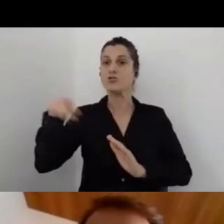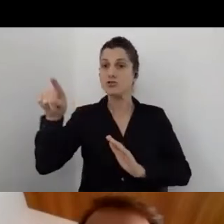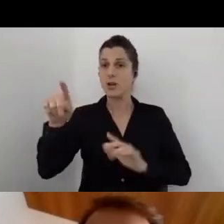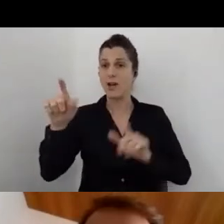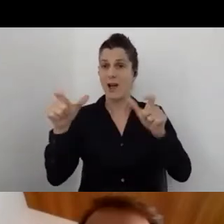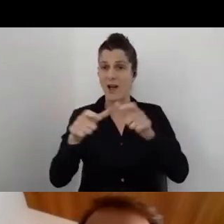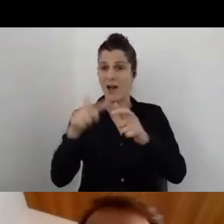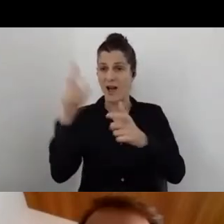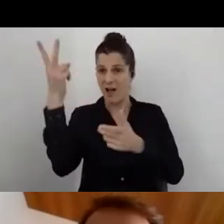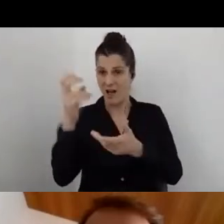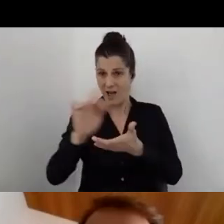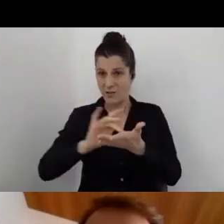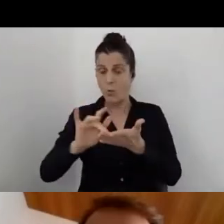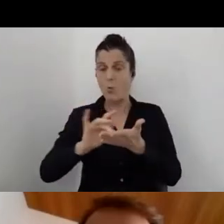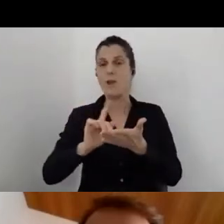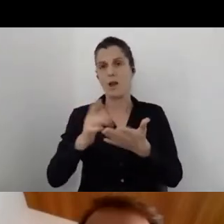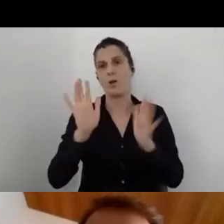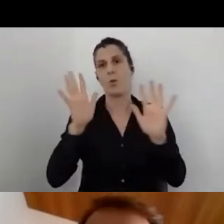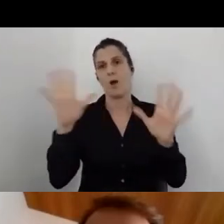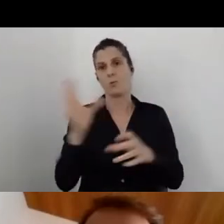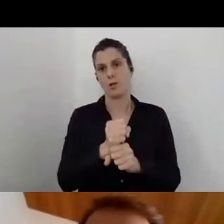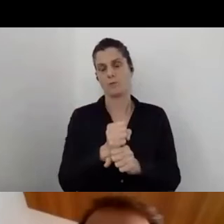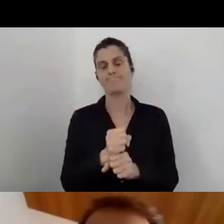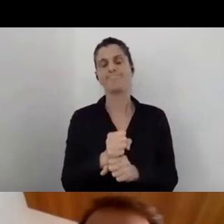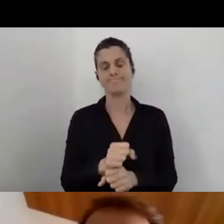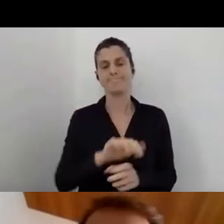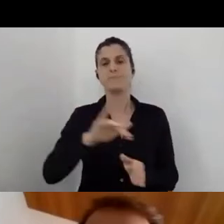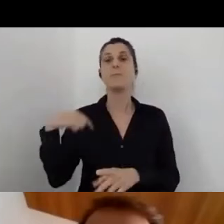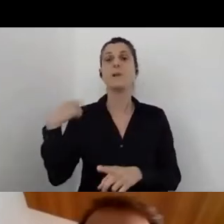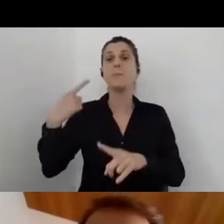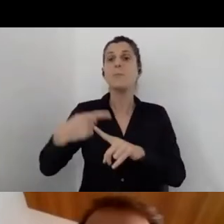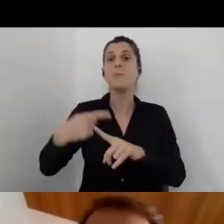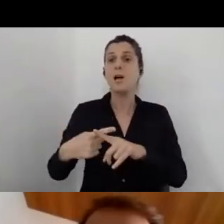Since we launched, we developed the system and we won